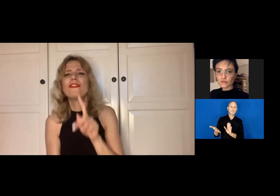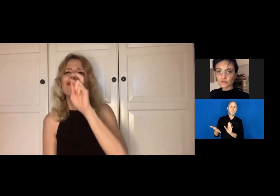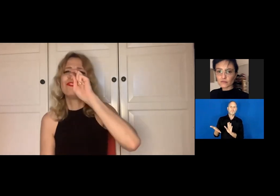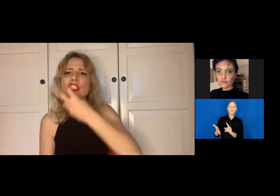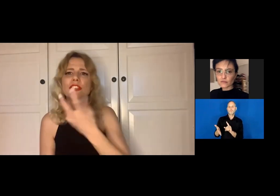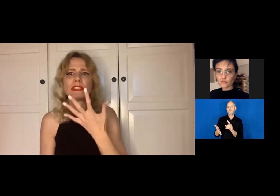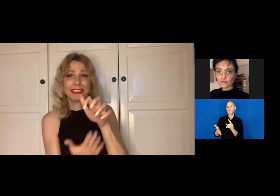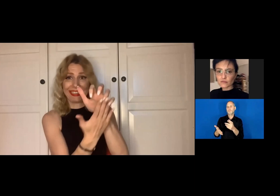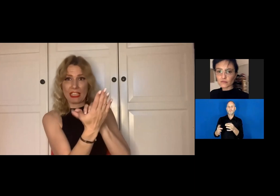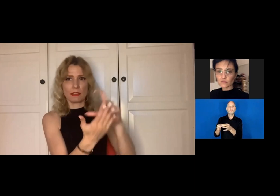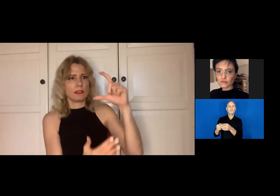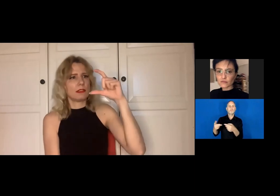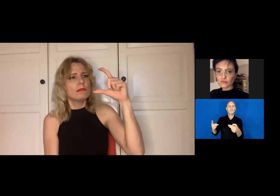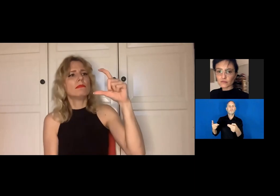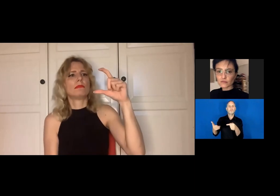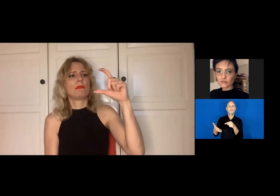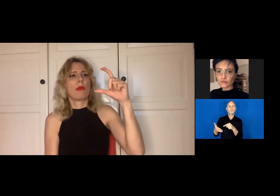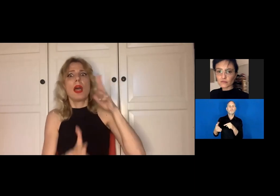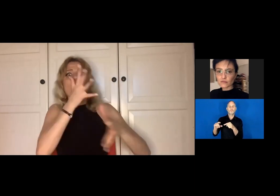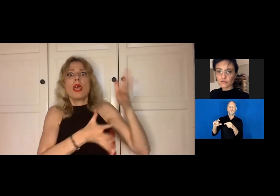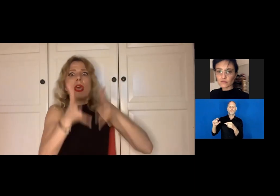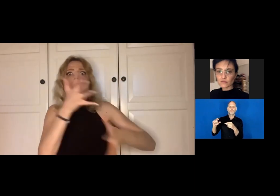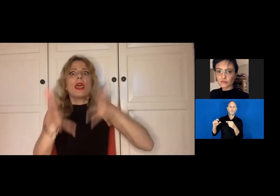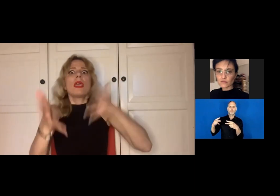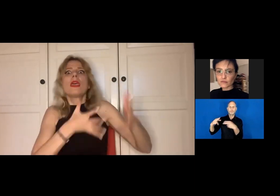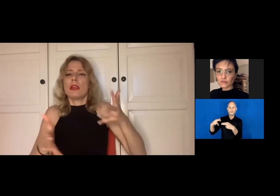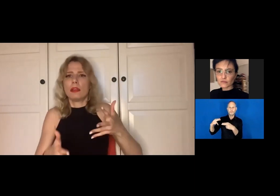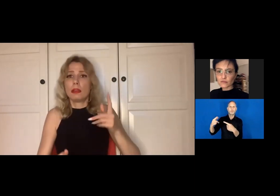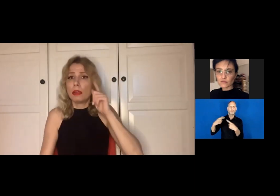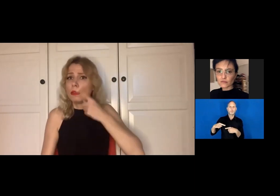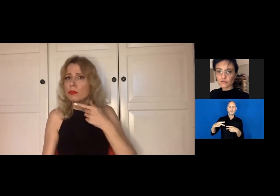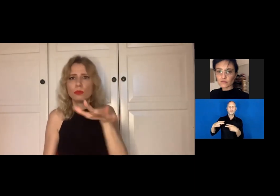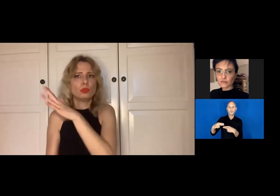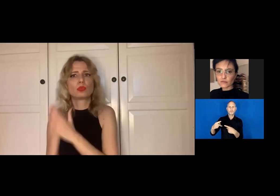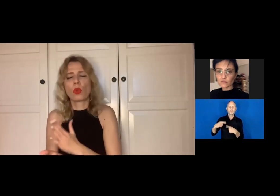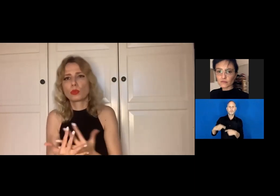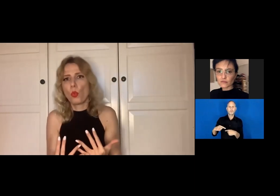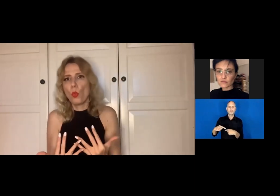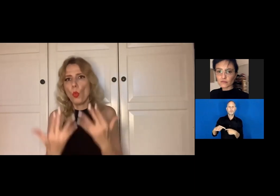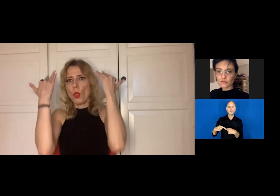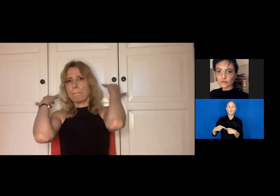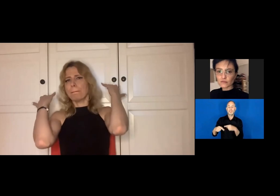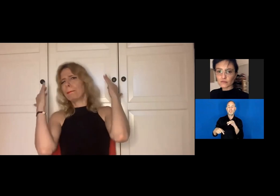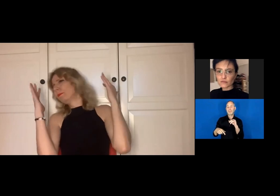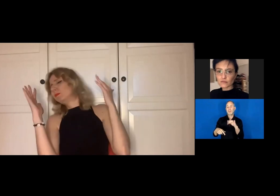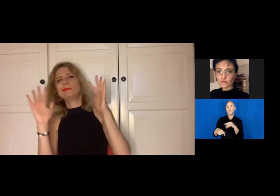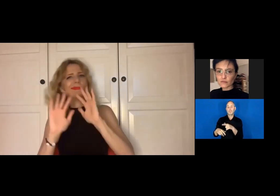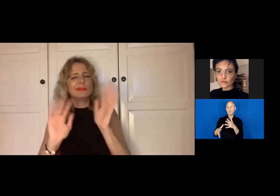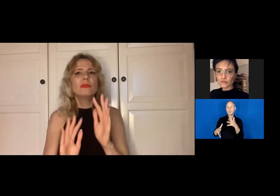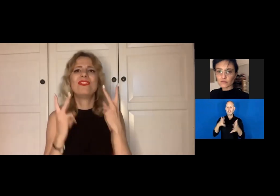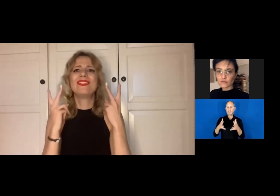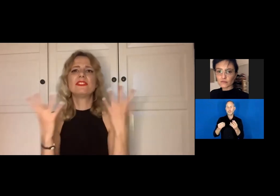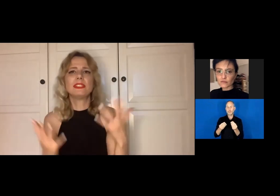And this is what I always try to do. Sometimes, you might know, you see interpreters like signing a lot of words.